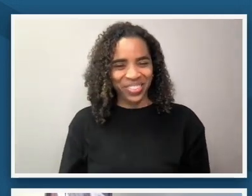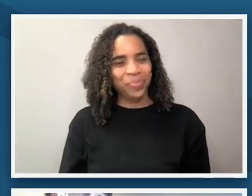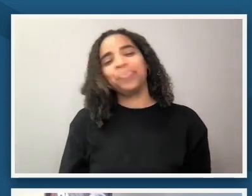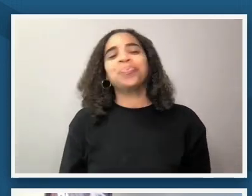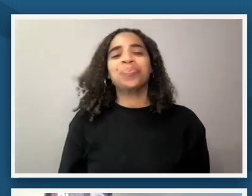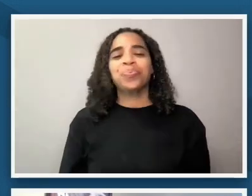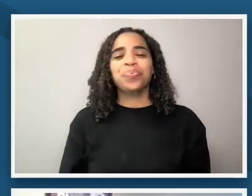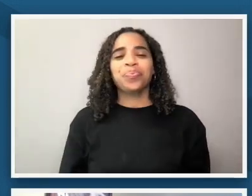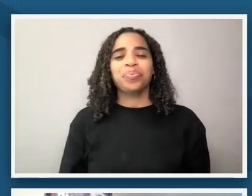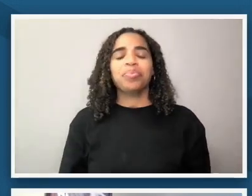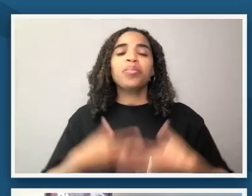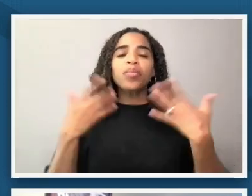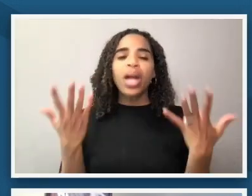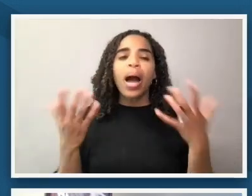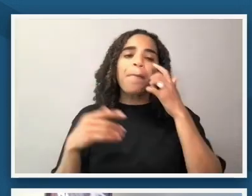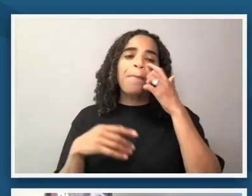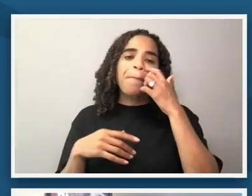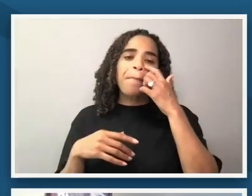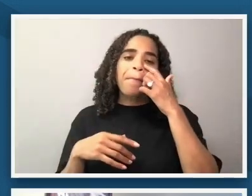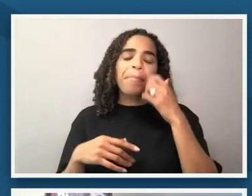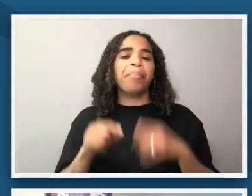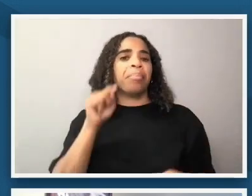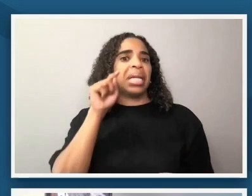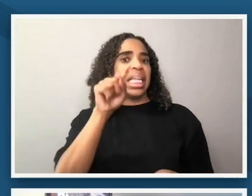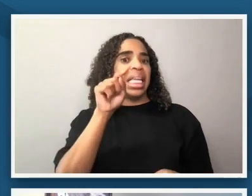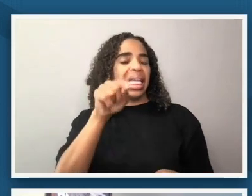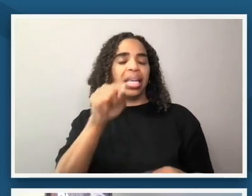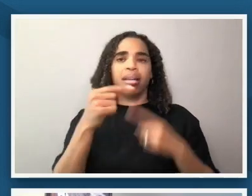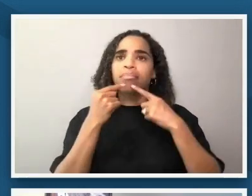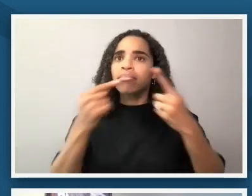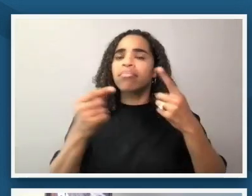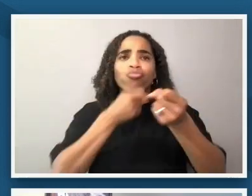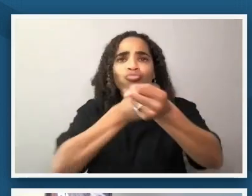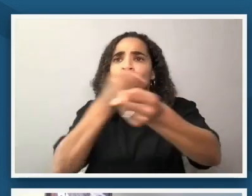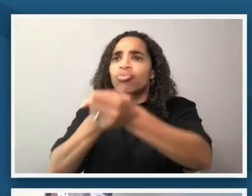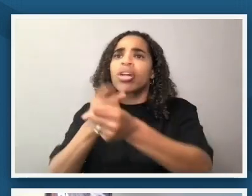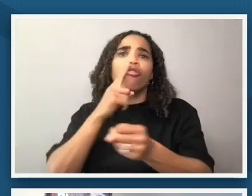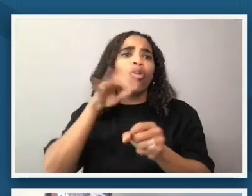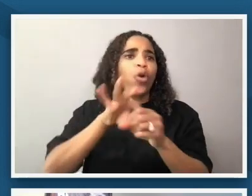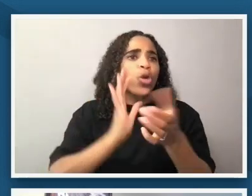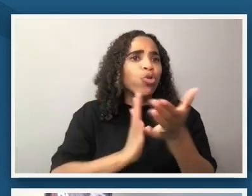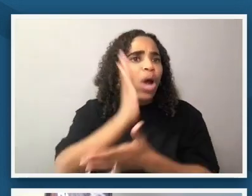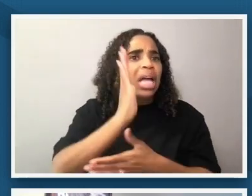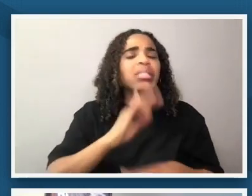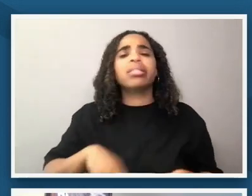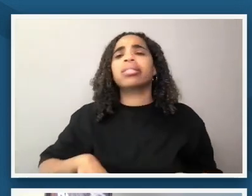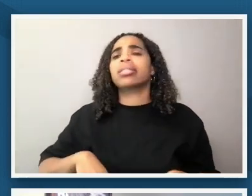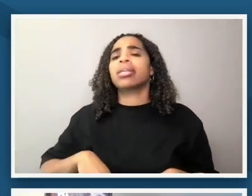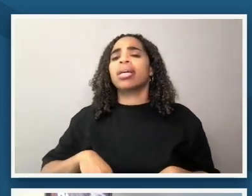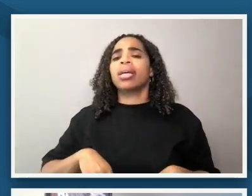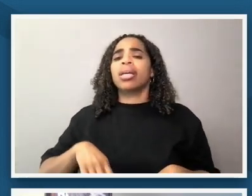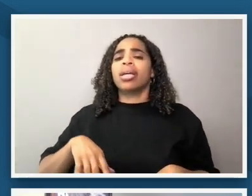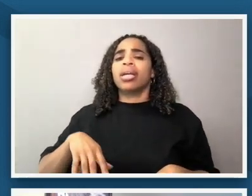um a relentless champion of voting rights and a politician known as the